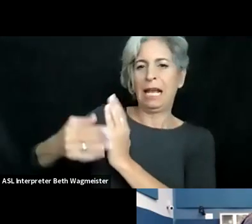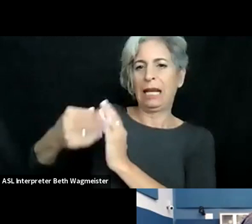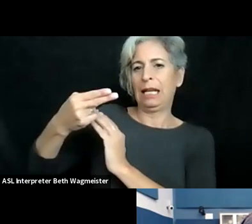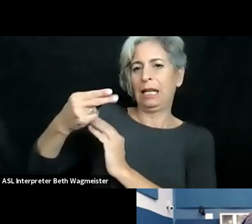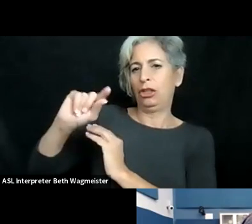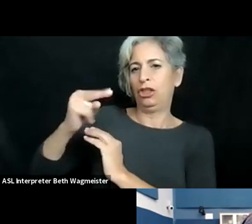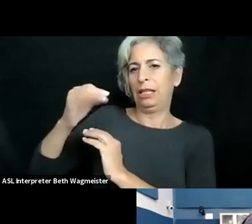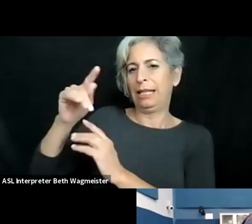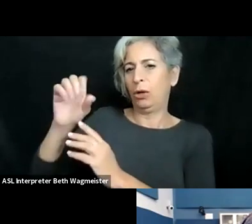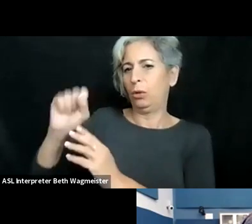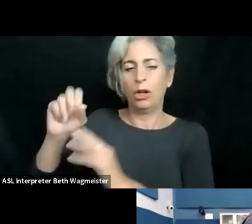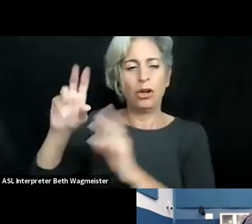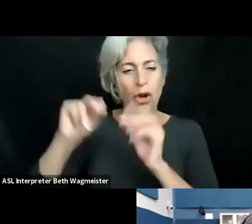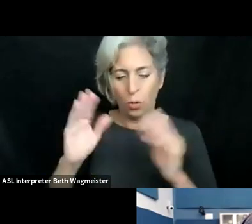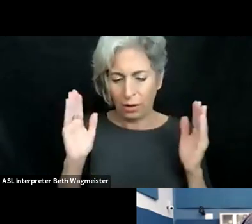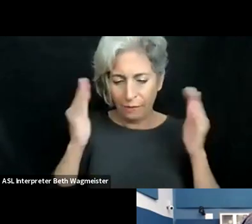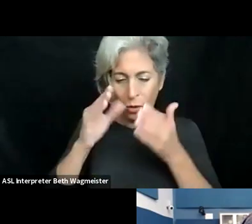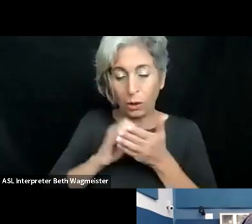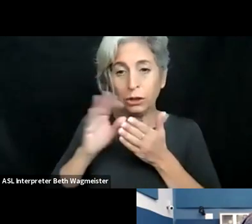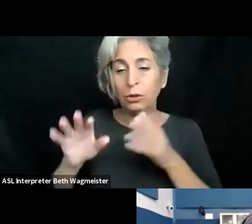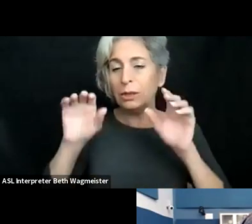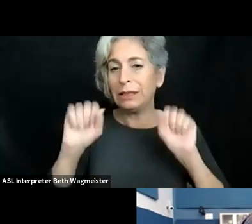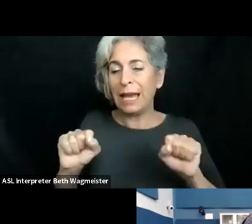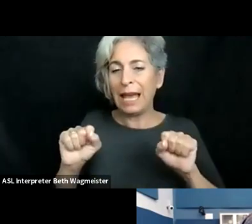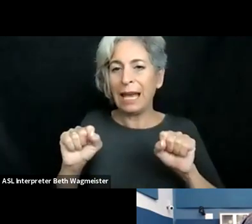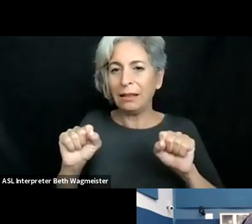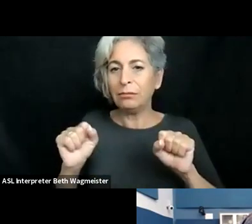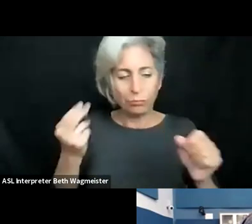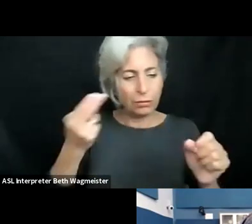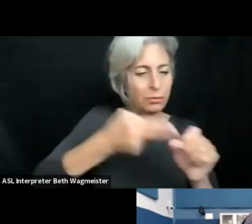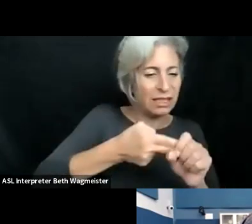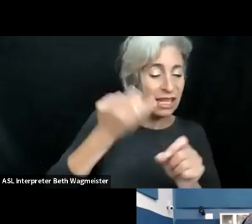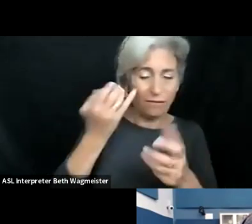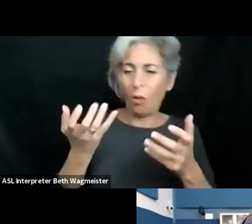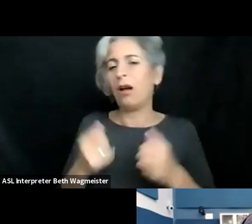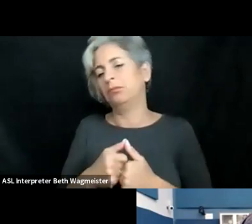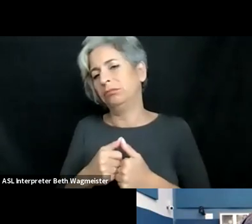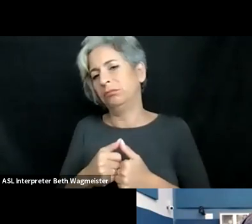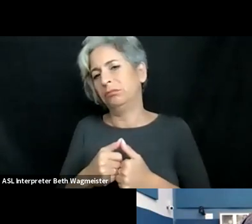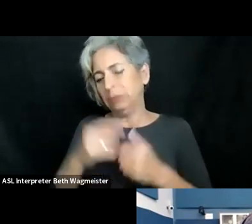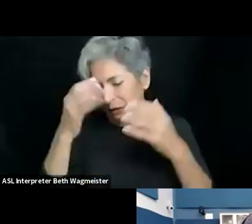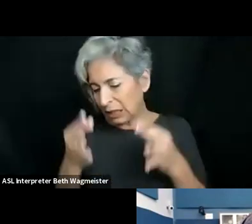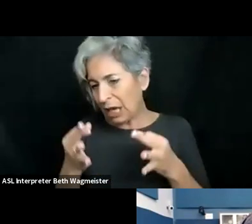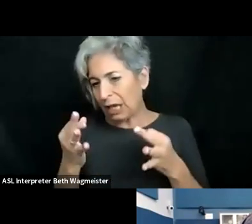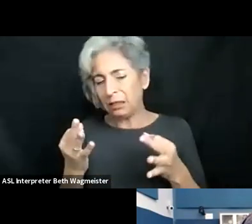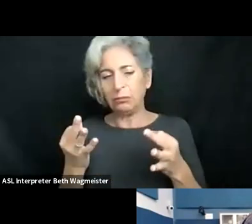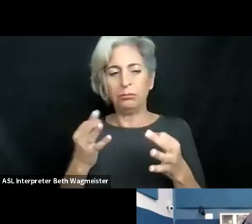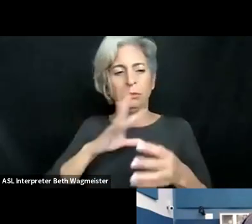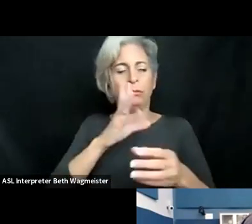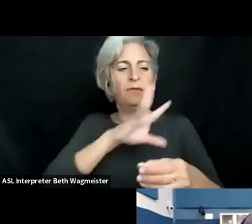a human and social one. We do not want to build up technical high-tech ghettos, we have to focus that students